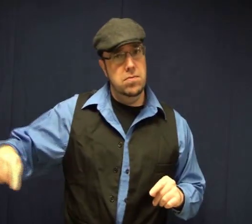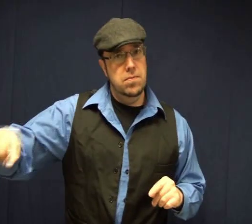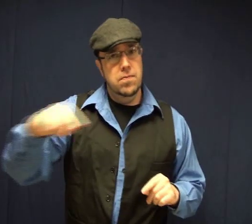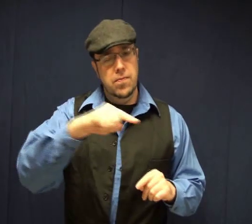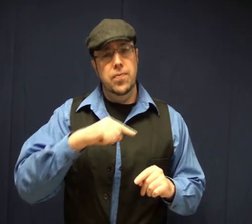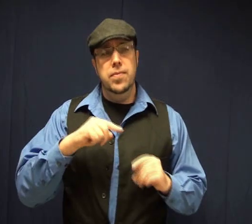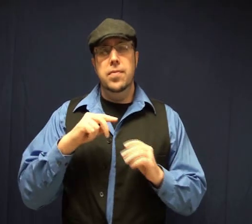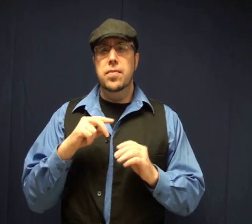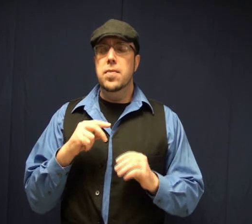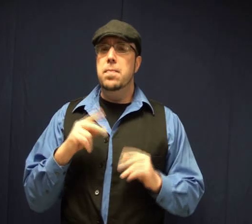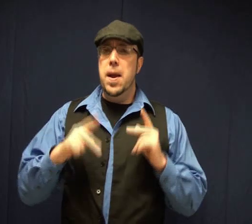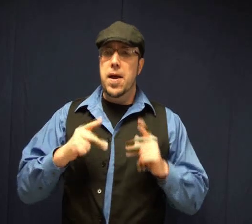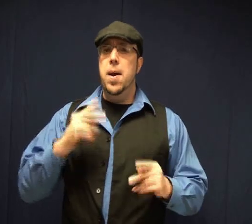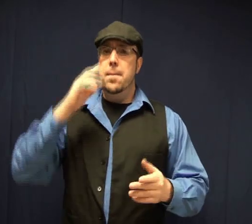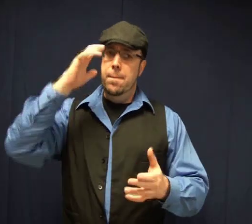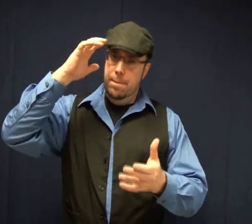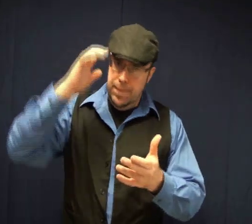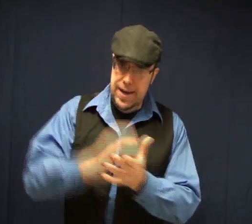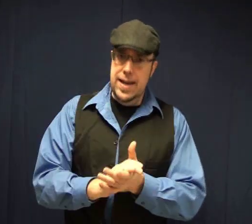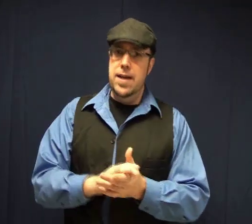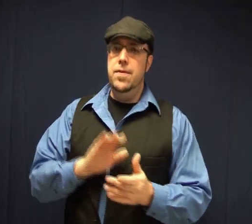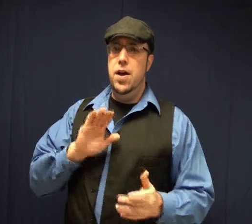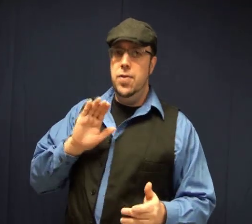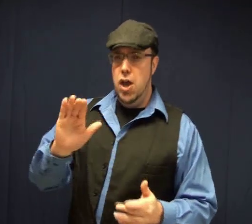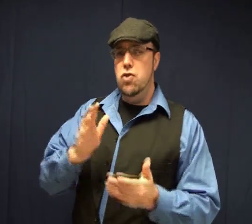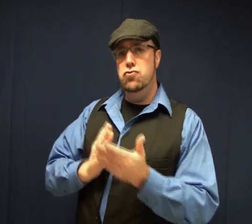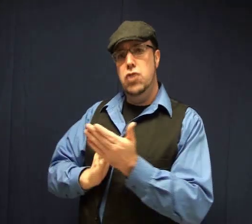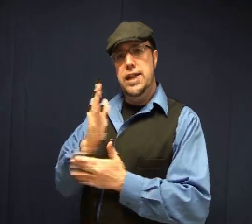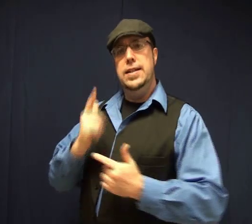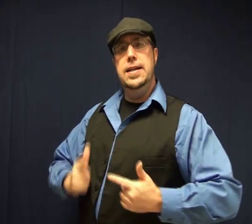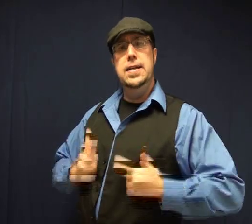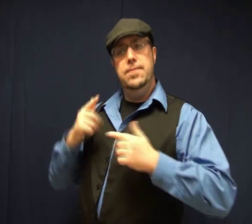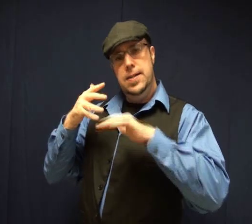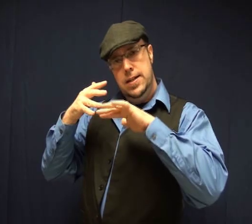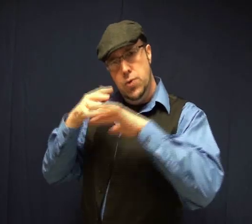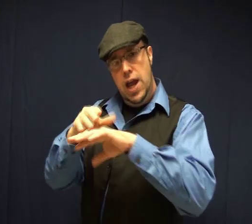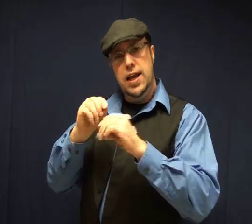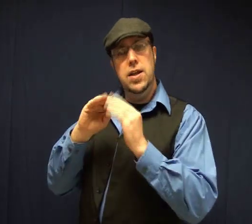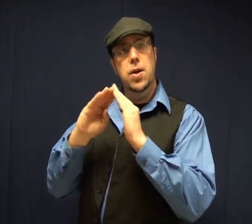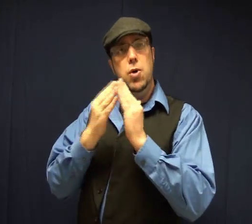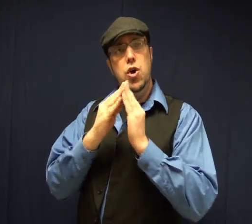These people believe that it is their rights to live integrated in the community.